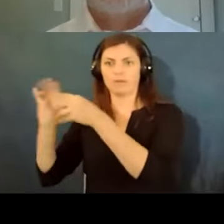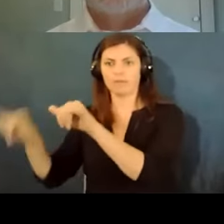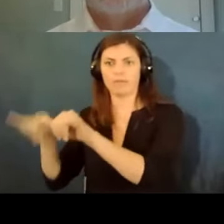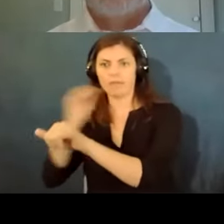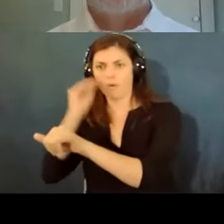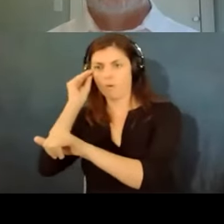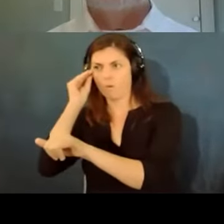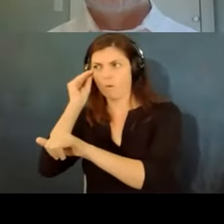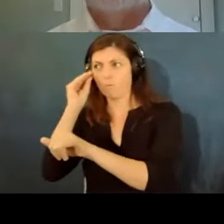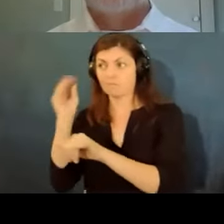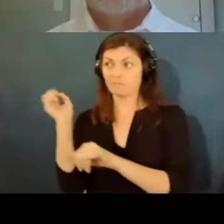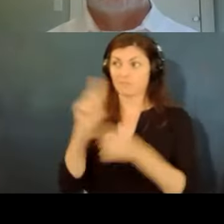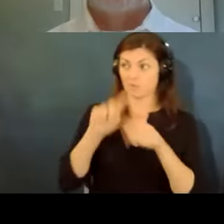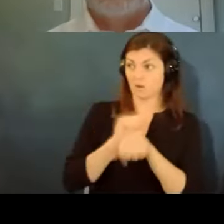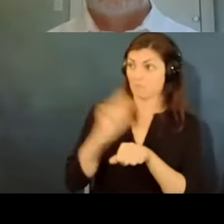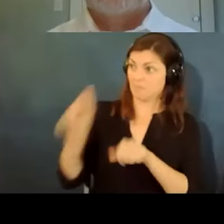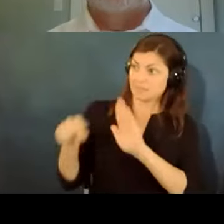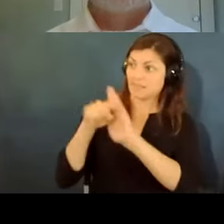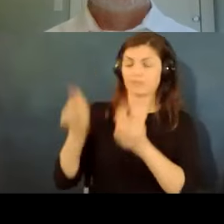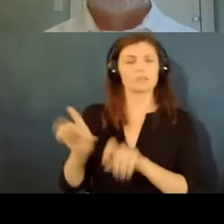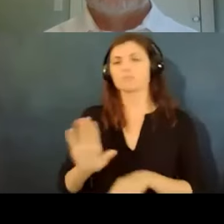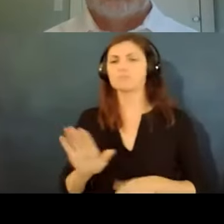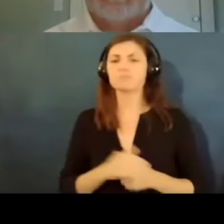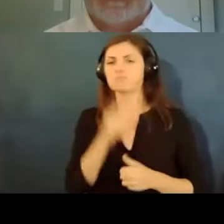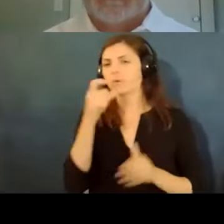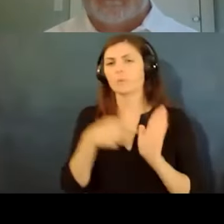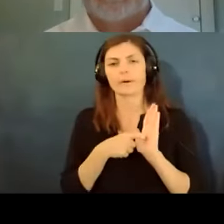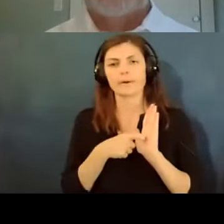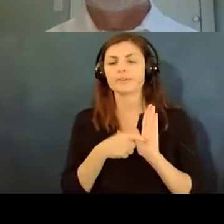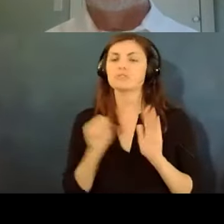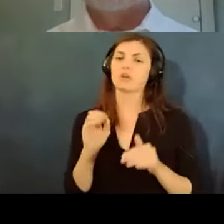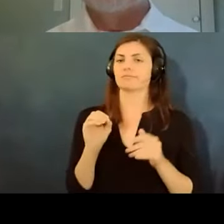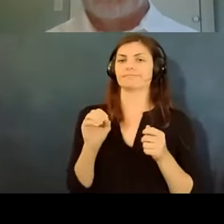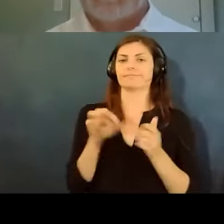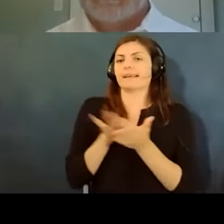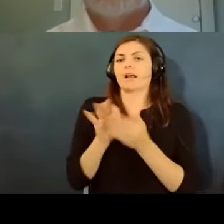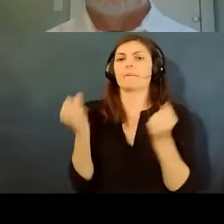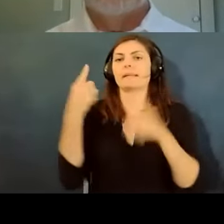require that it be a certain number of days since since the onset of symptoms or the last symptoms